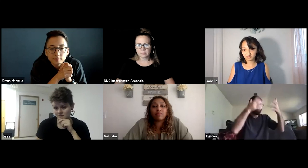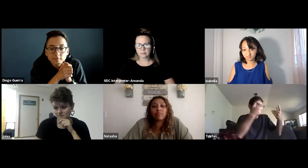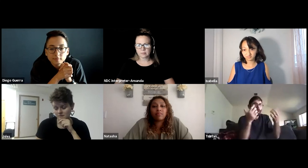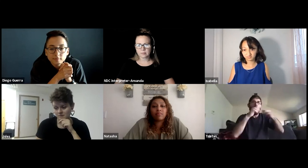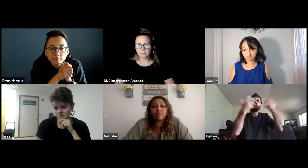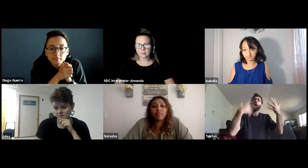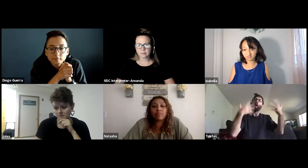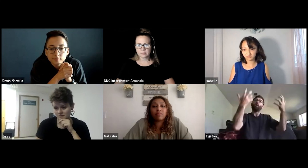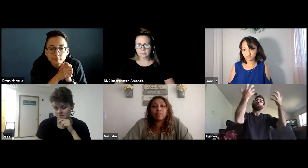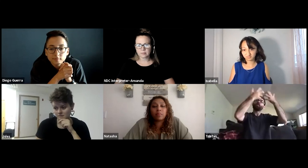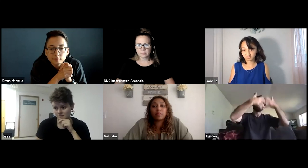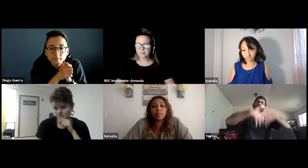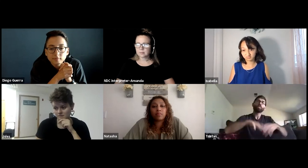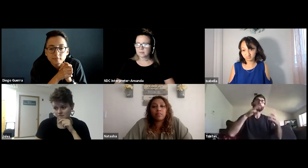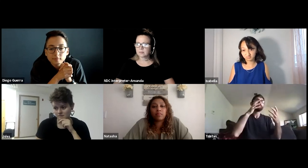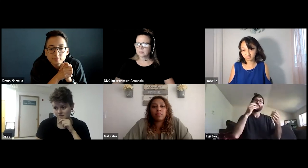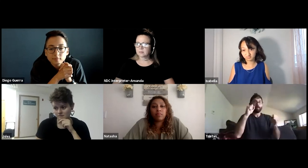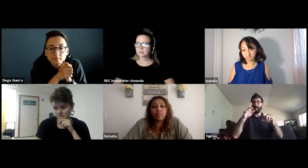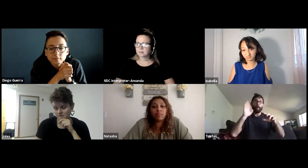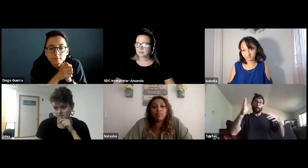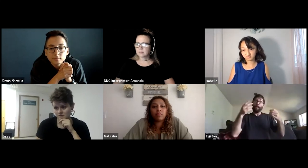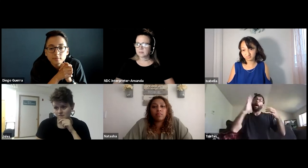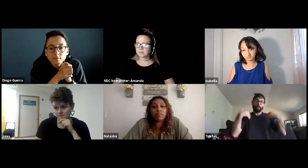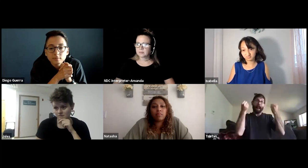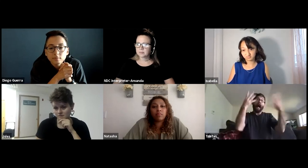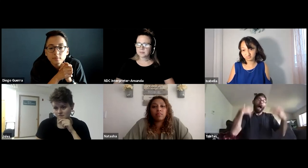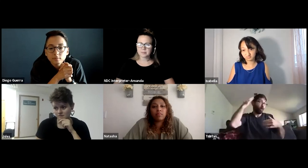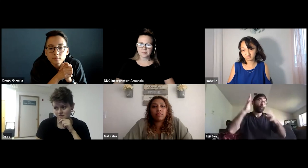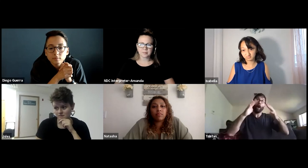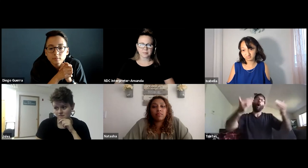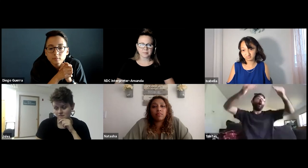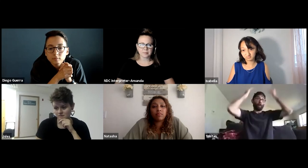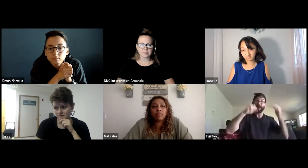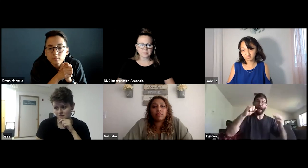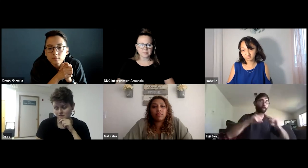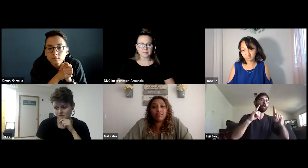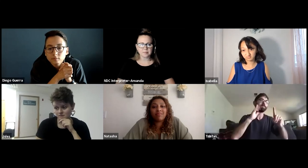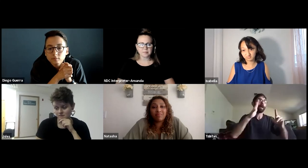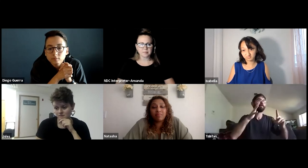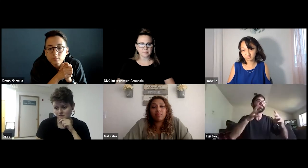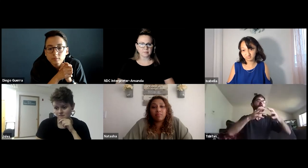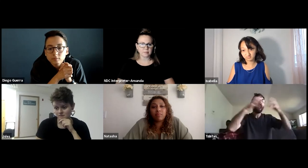individual regardless if they're online or in a physical class, that the accommodation is a good fit for them.